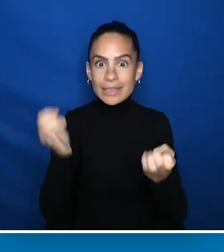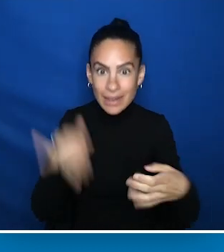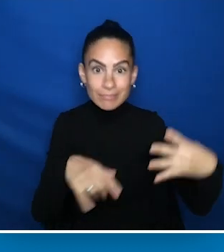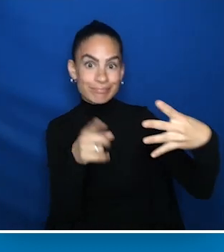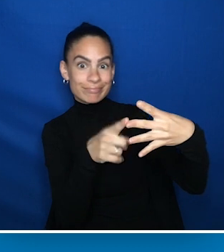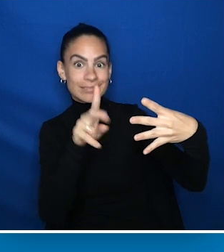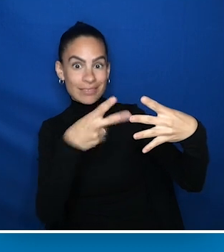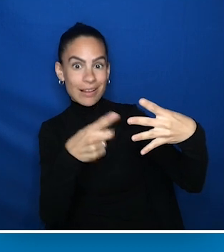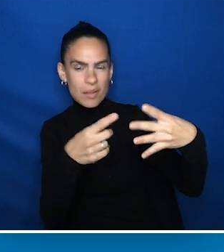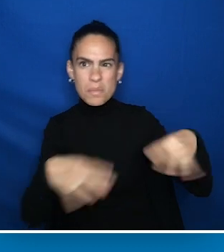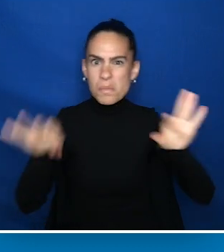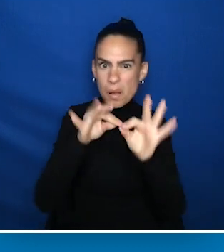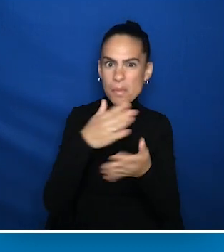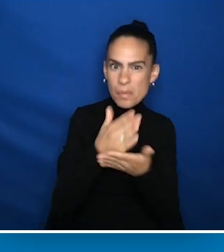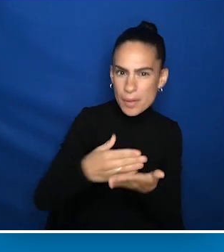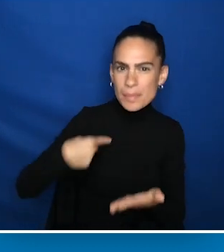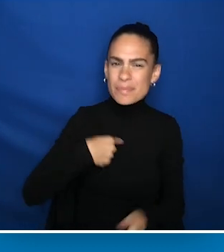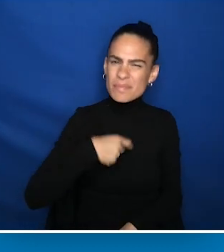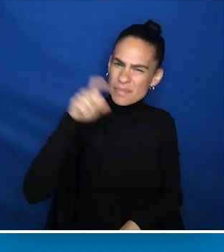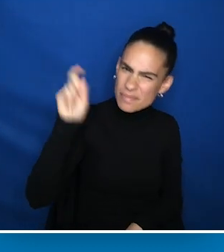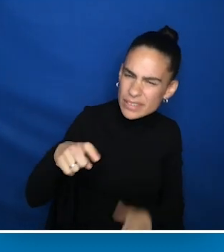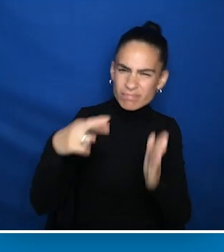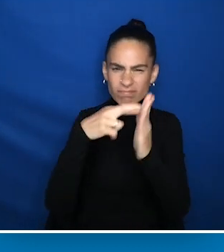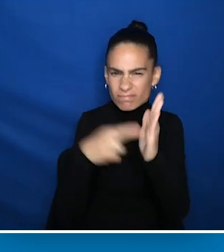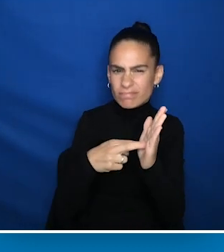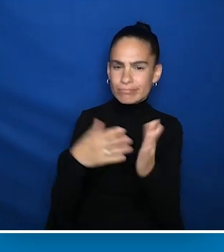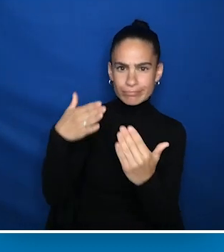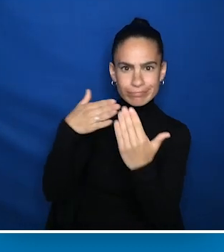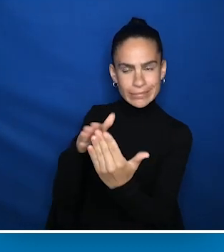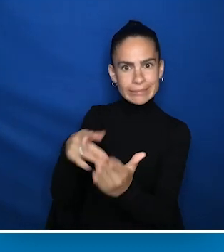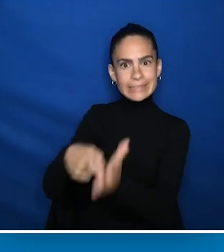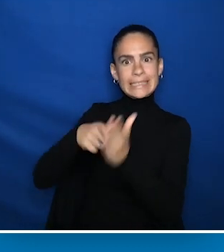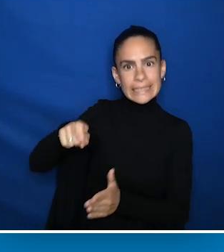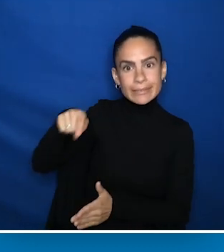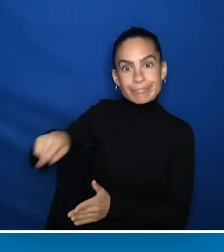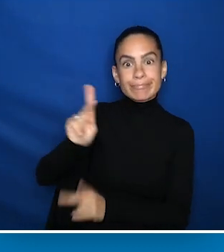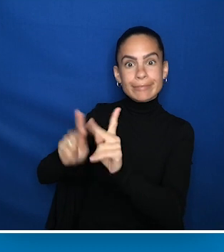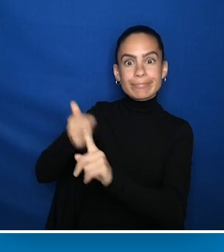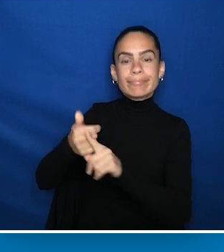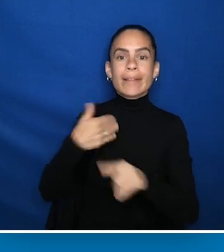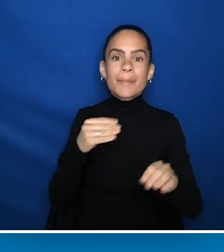Now, we need those regulations to address the needs of persons with mobility disabilities and paralysis,